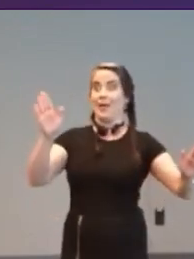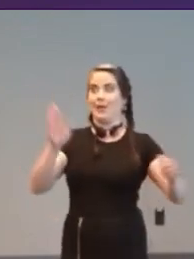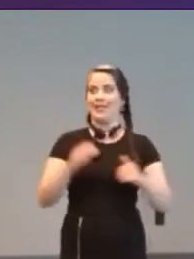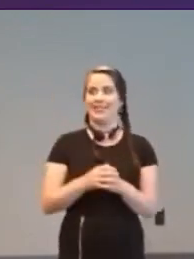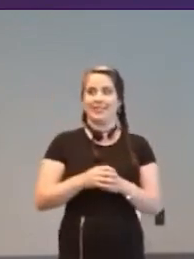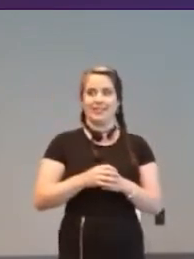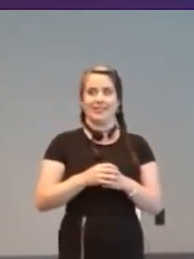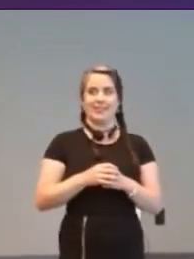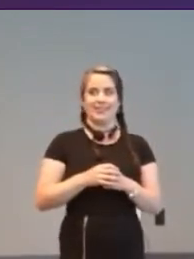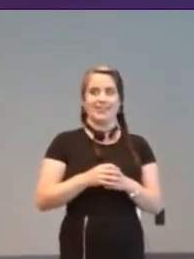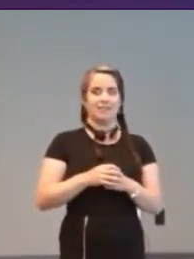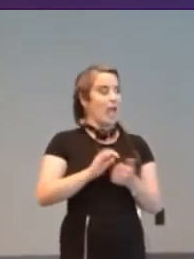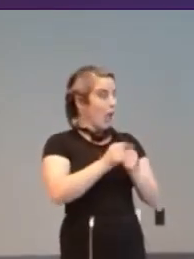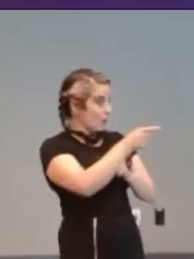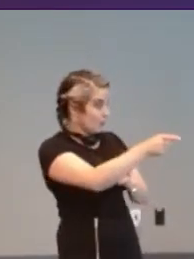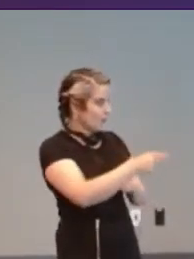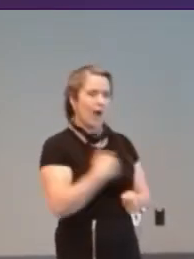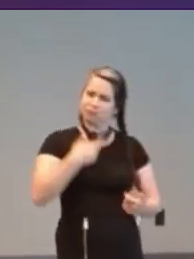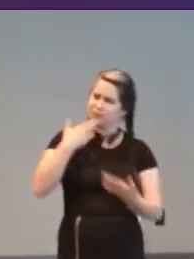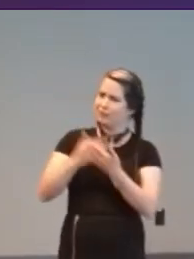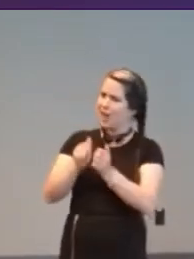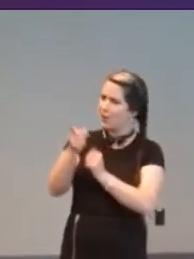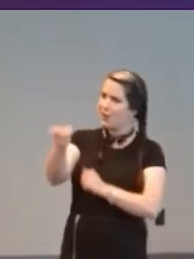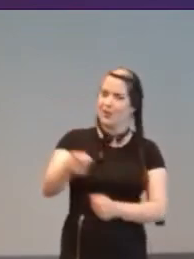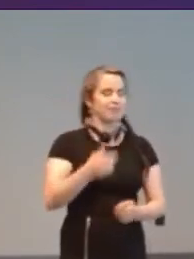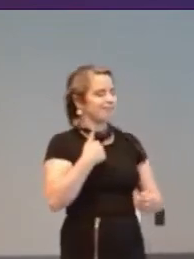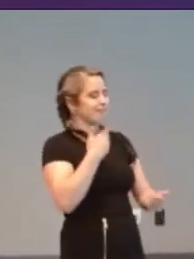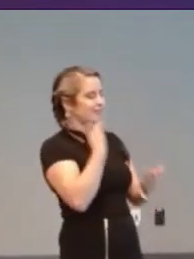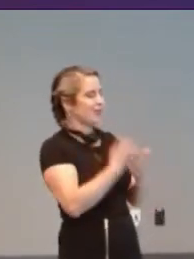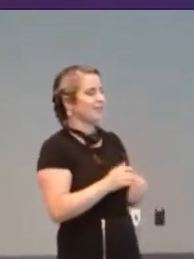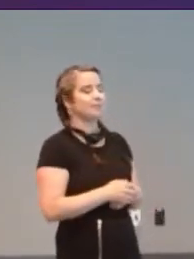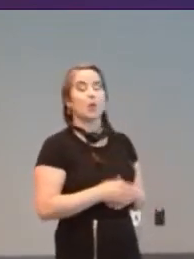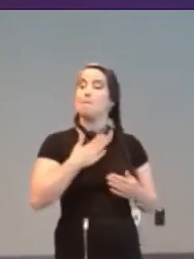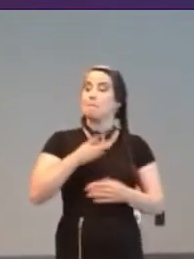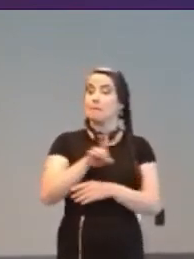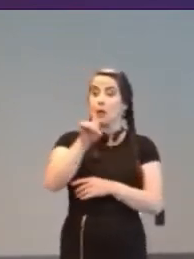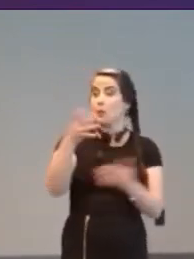[Tara] Thank you so my question is actually